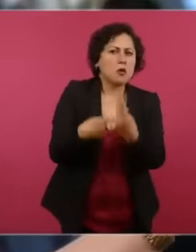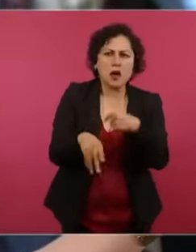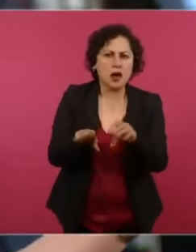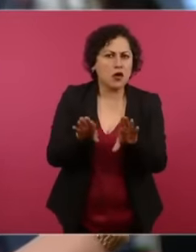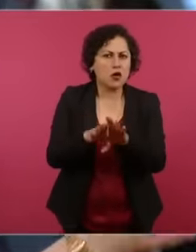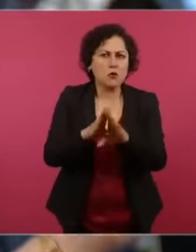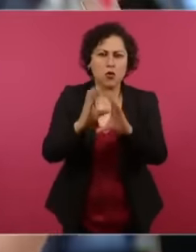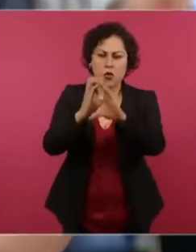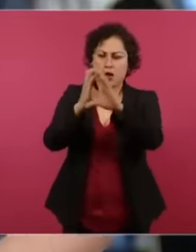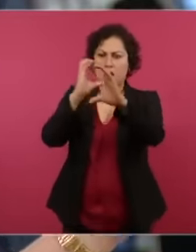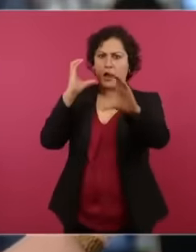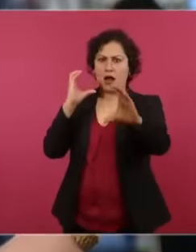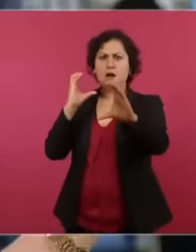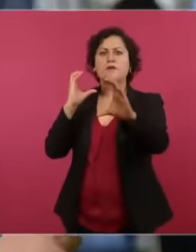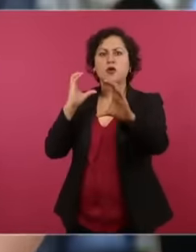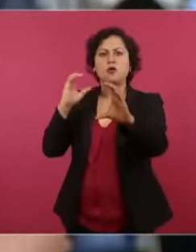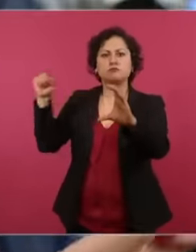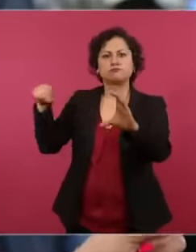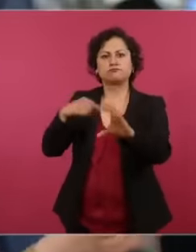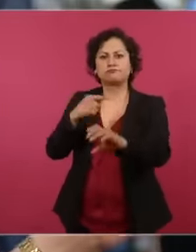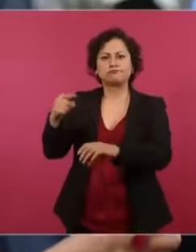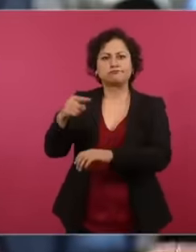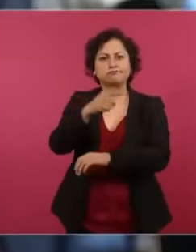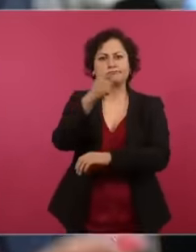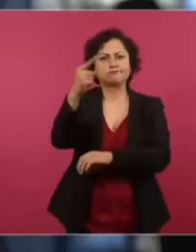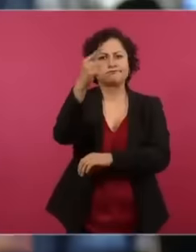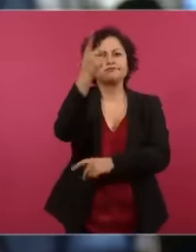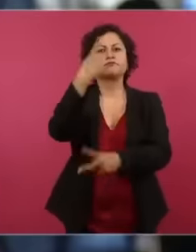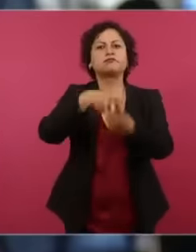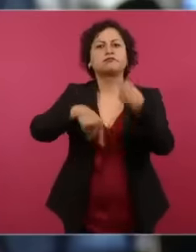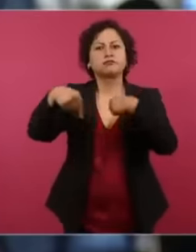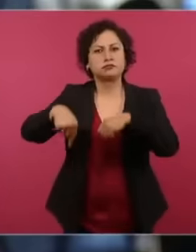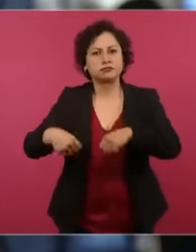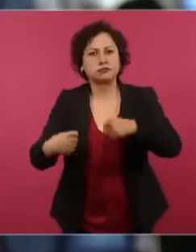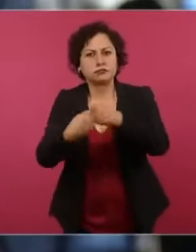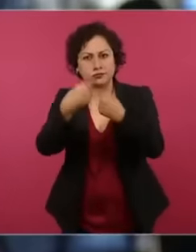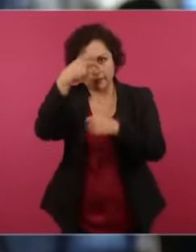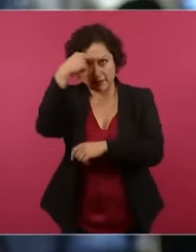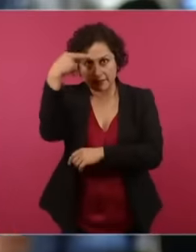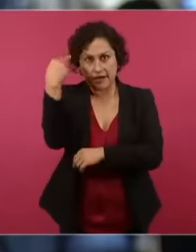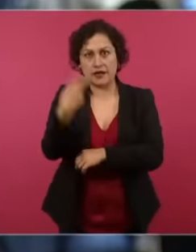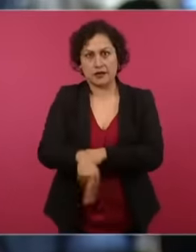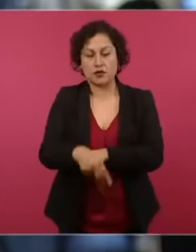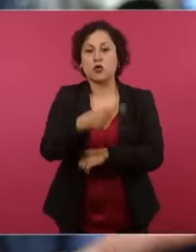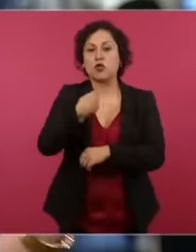national territory and reach the border with Mexico. In the databases we took